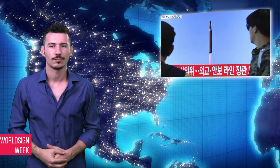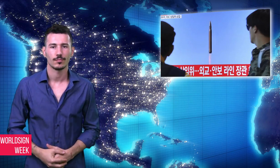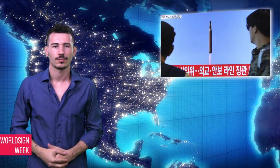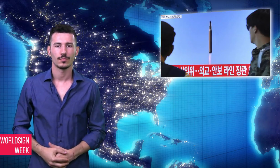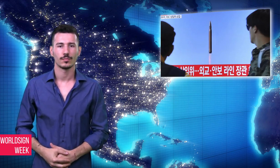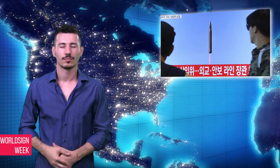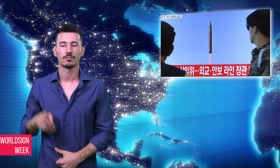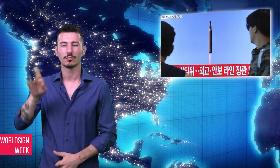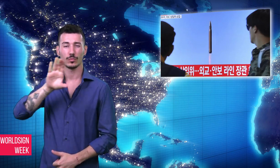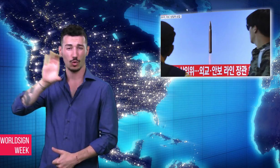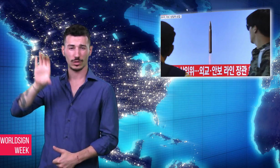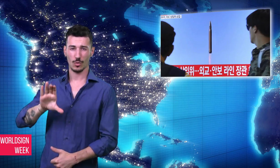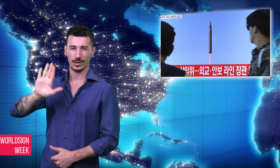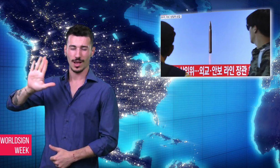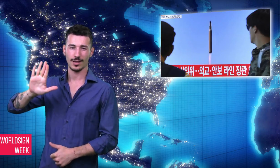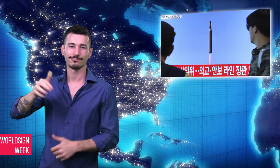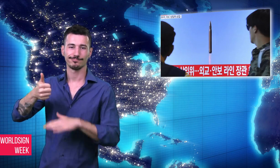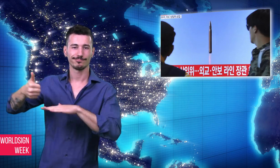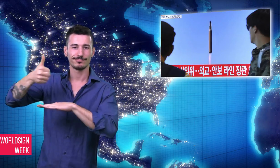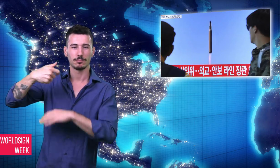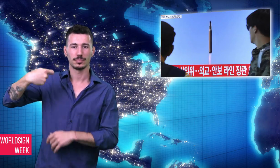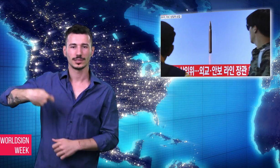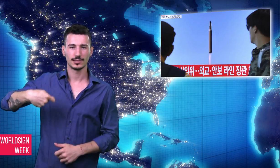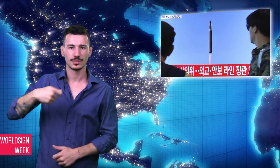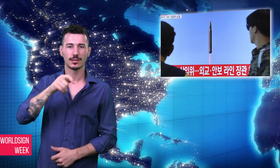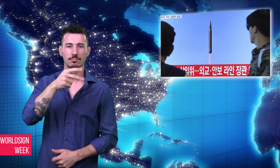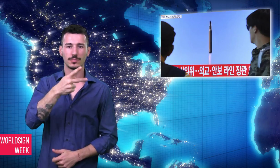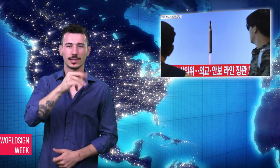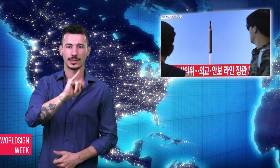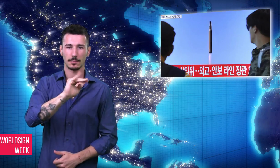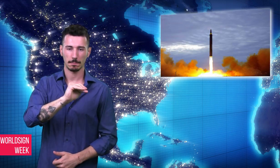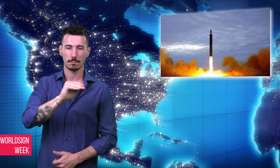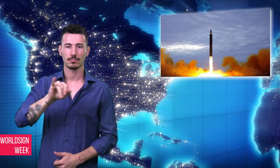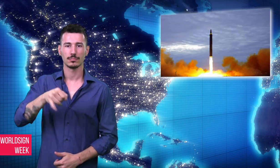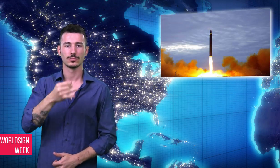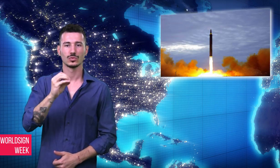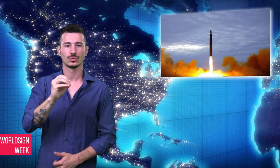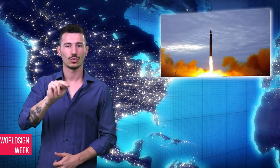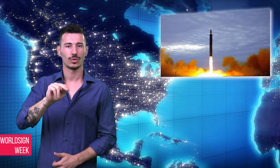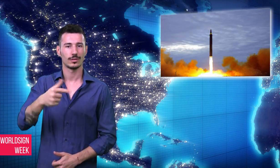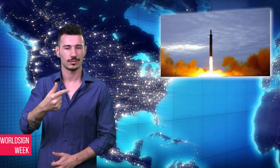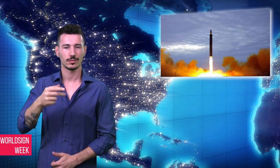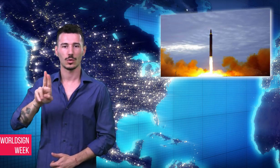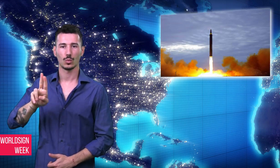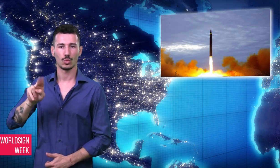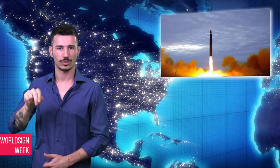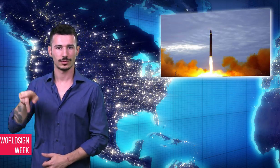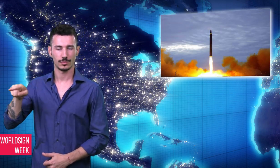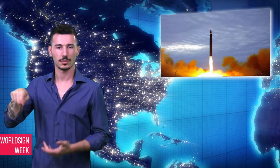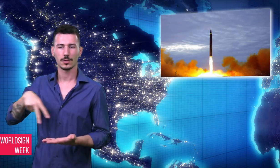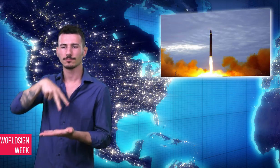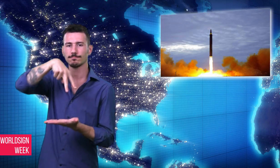It said that North Korea leader Kim Jong Un presided over the missile launch.